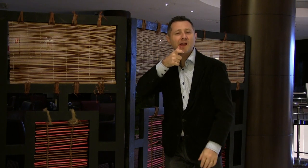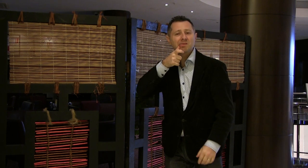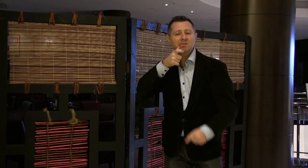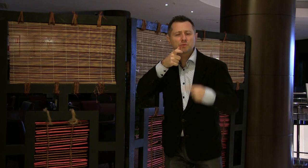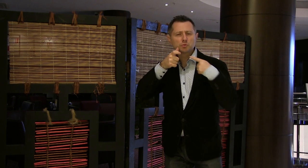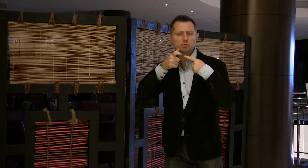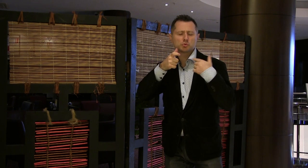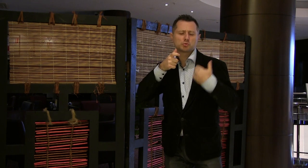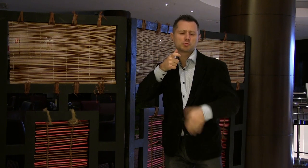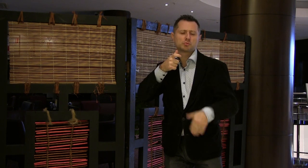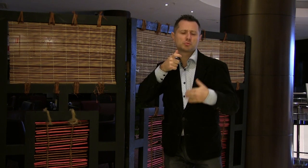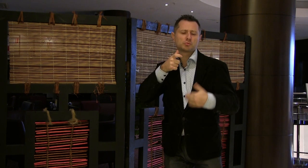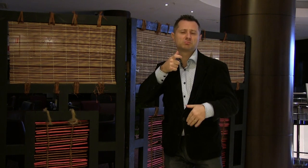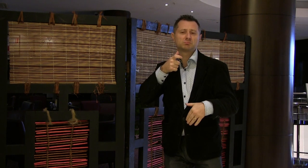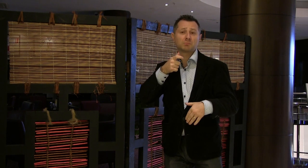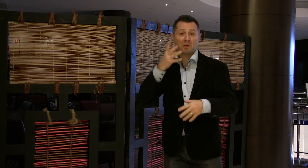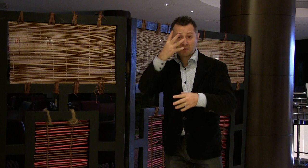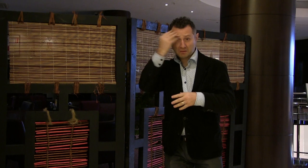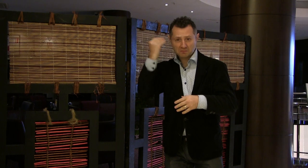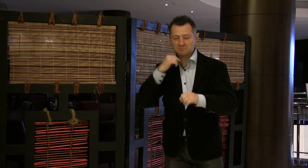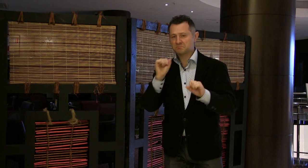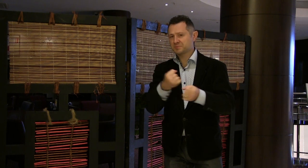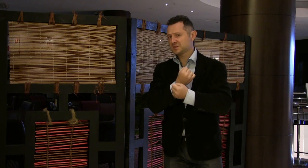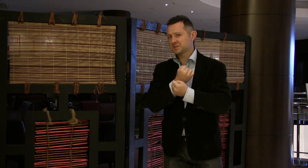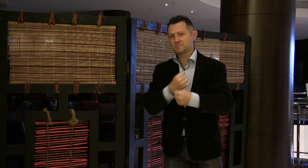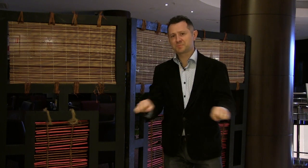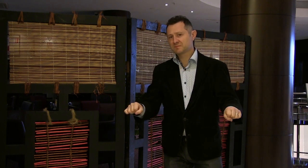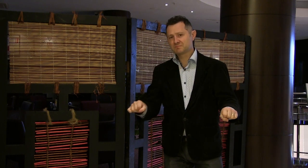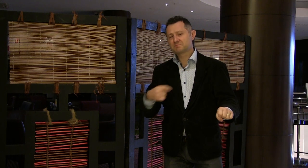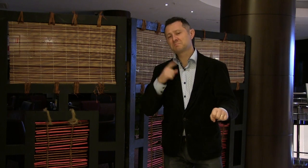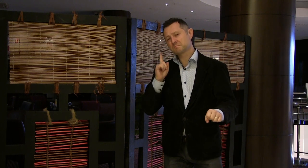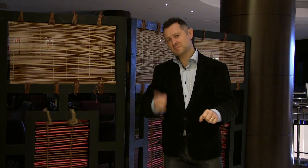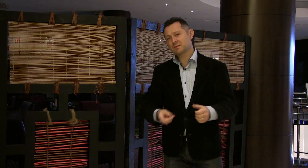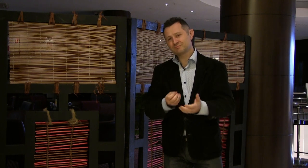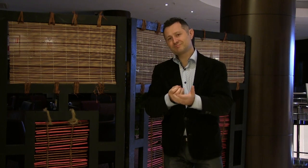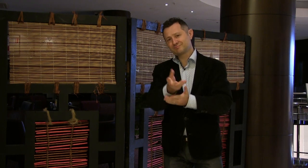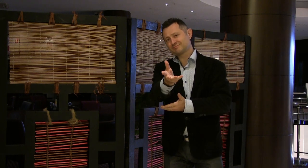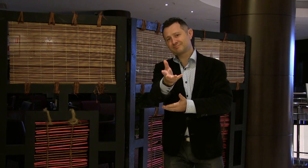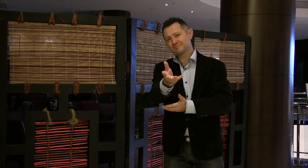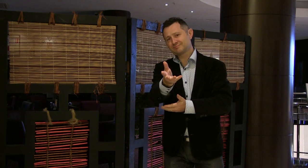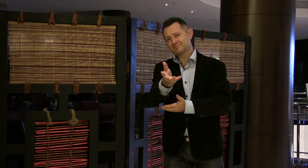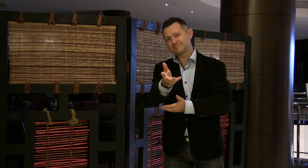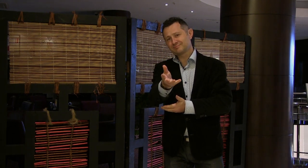that Stalin’s regime carried out this massacre. I must inform you about this.